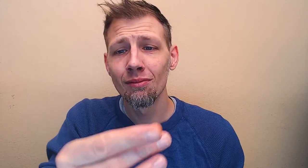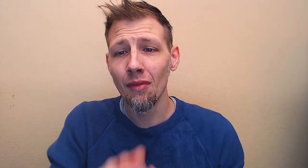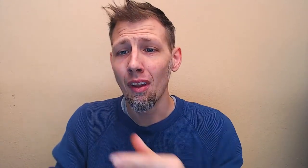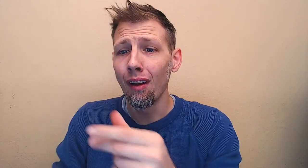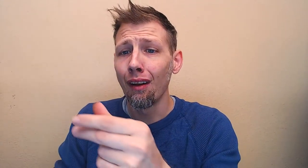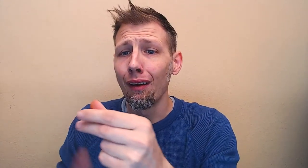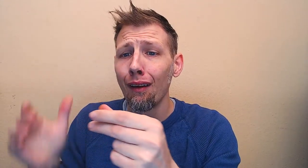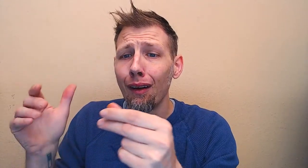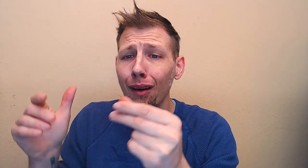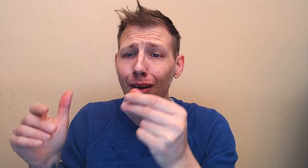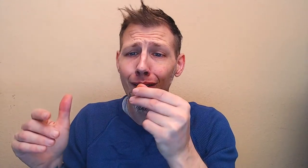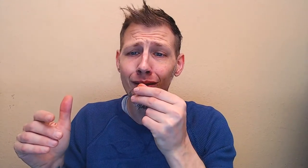Ohhhhh